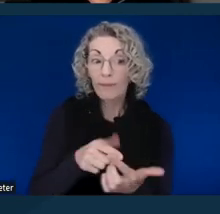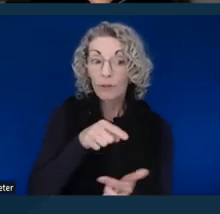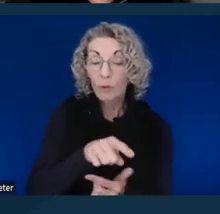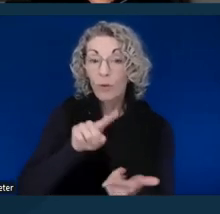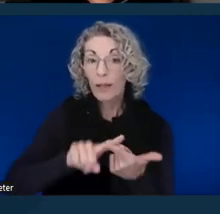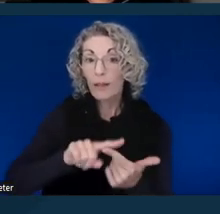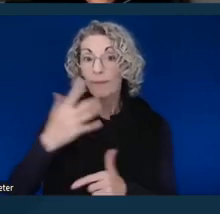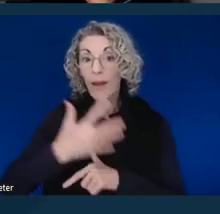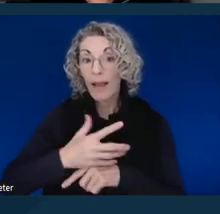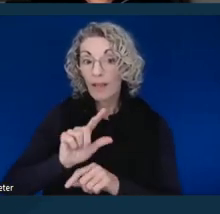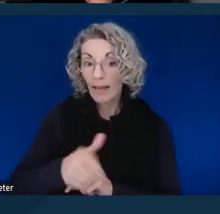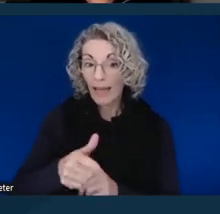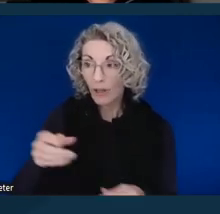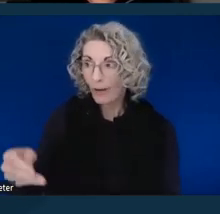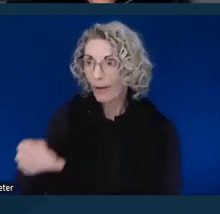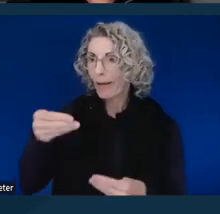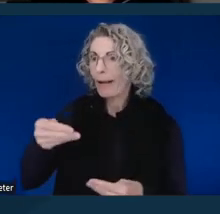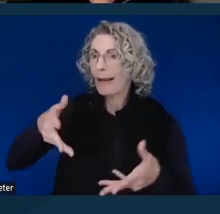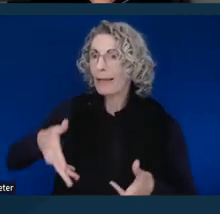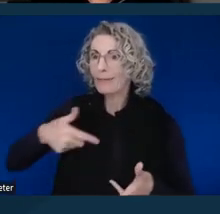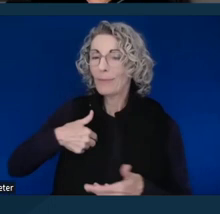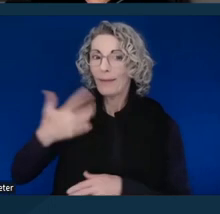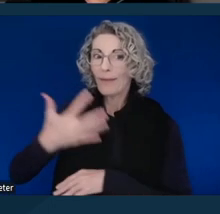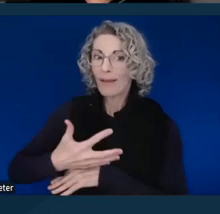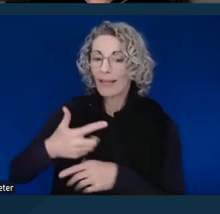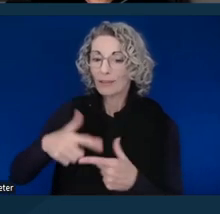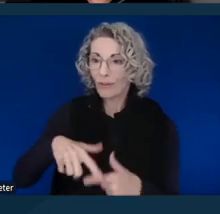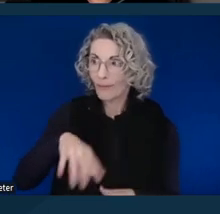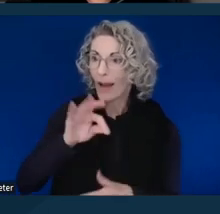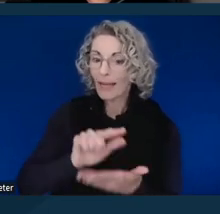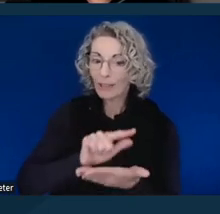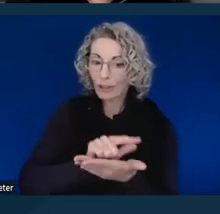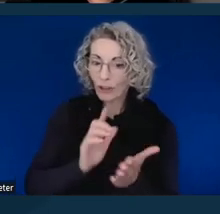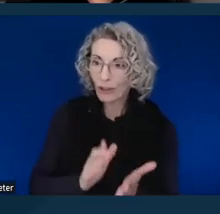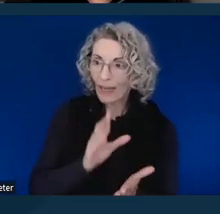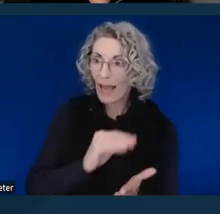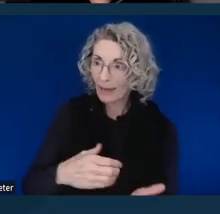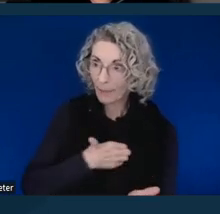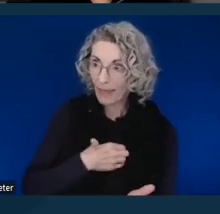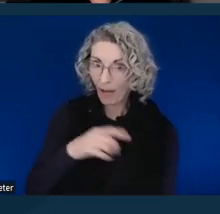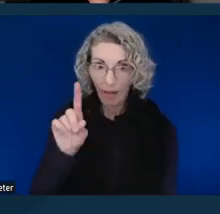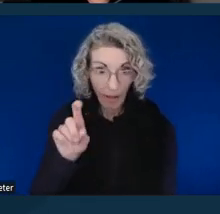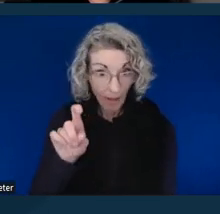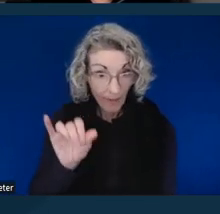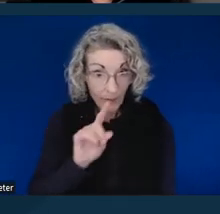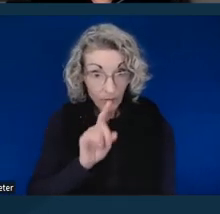you only have five days to find an attorney and appeal, not great.